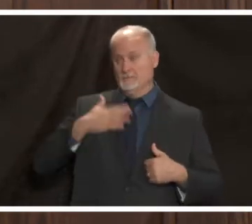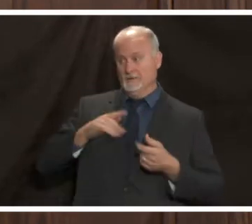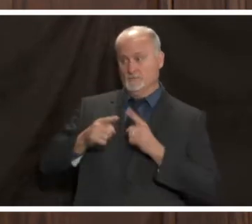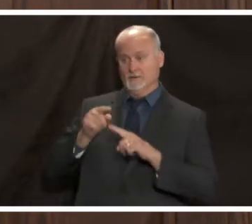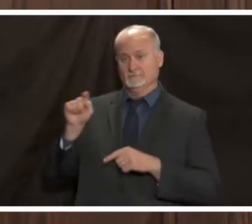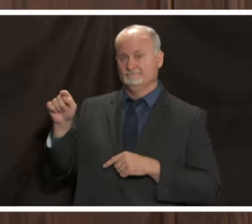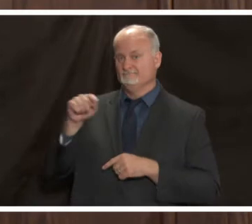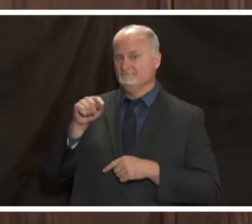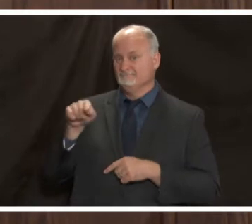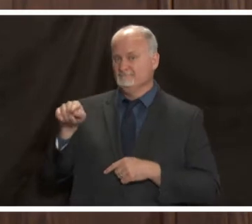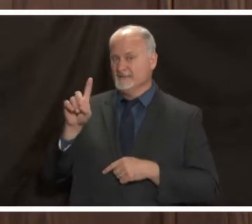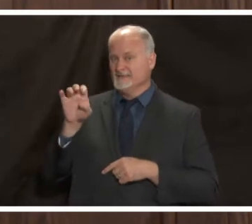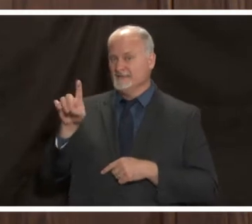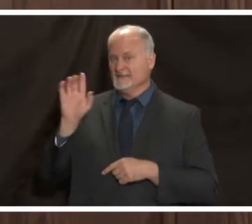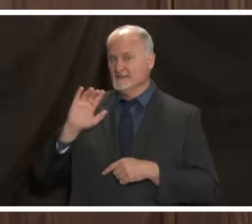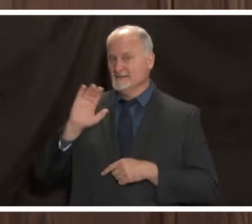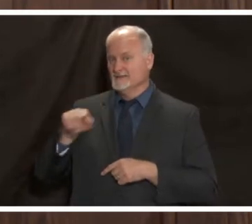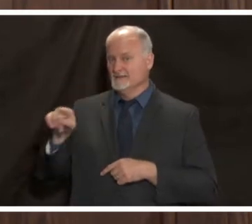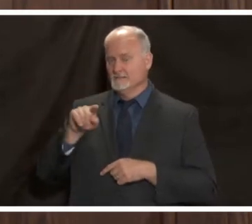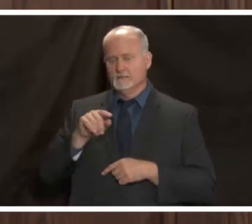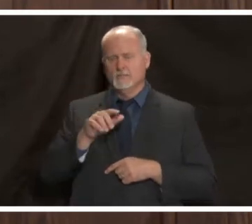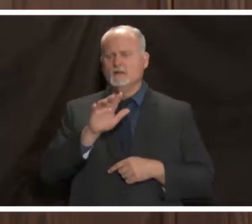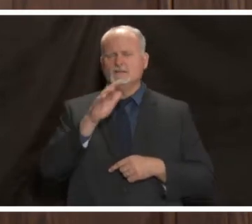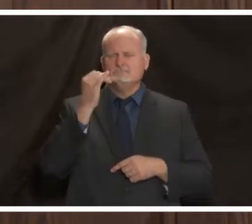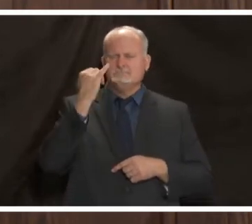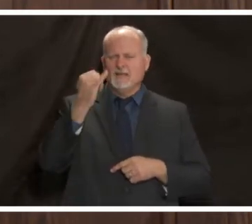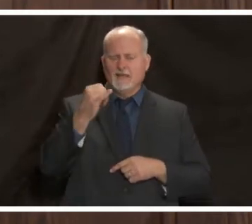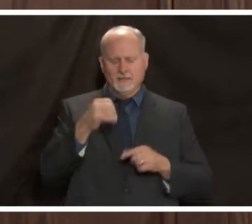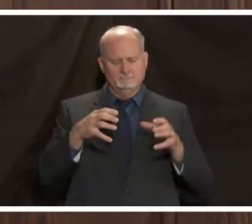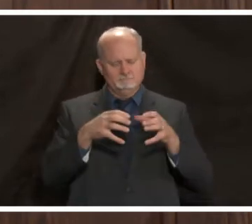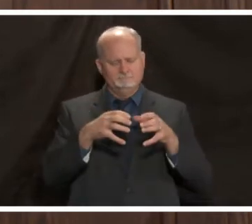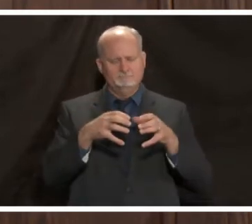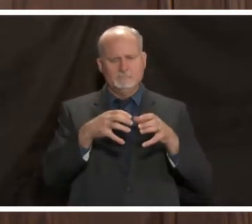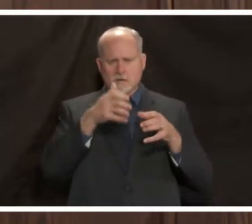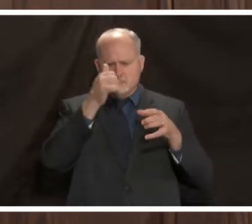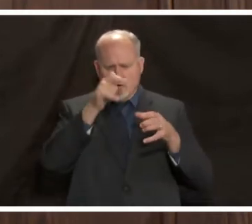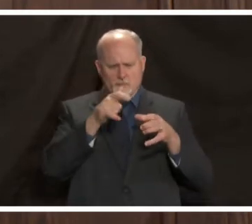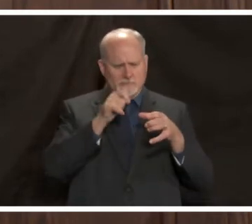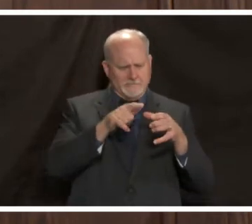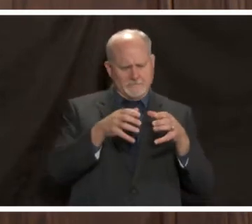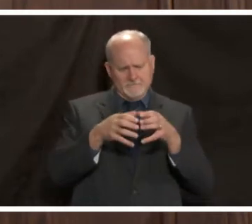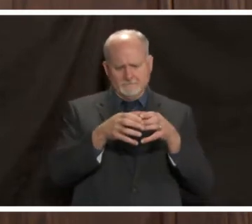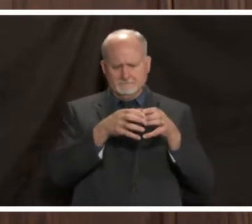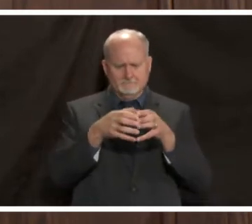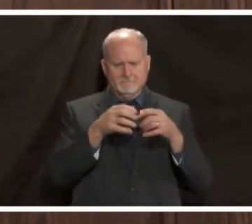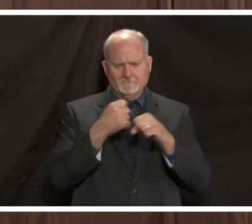is like what it's like it's a band of brothers and sisters it's people fighting in the trenches